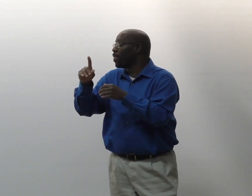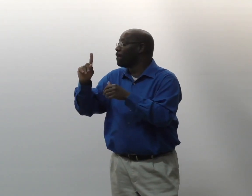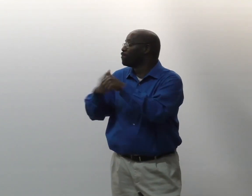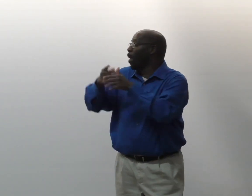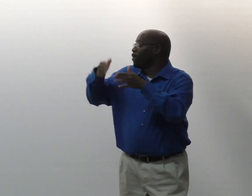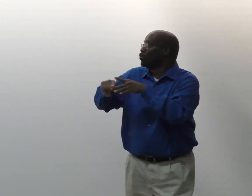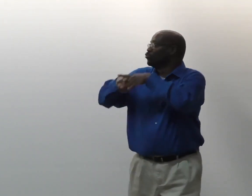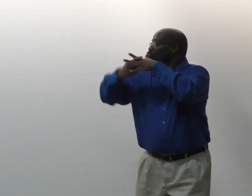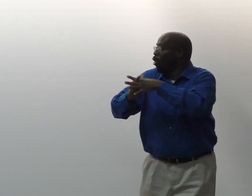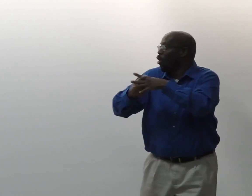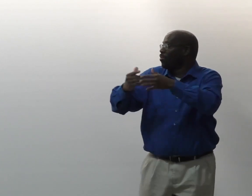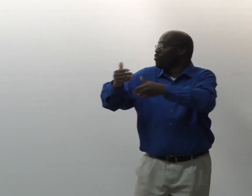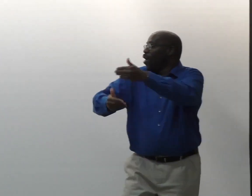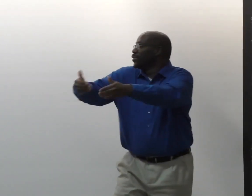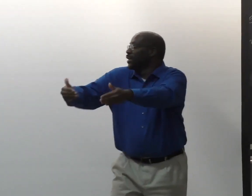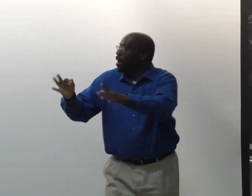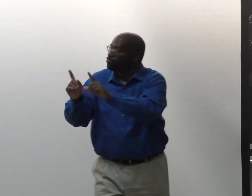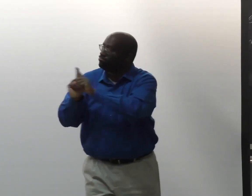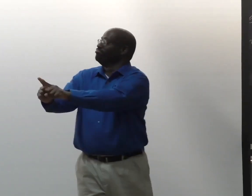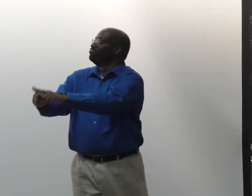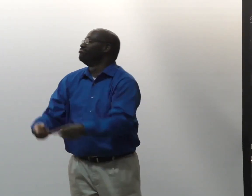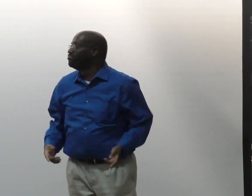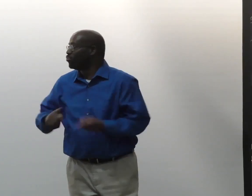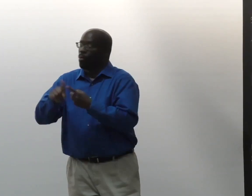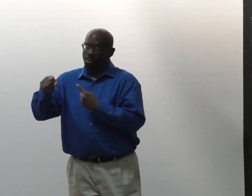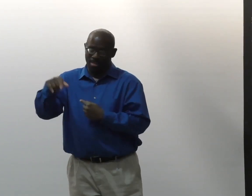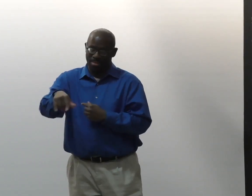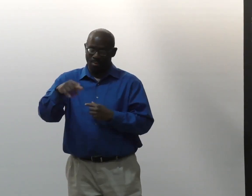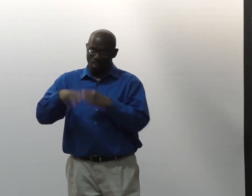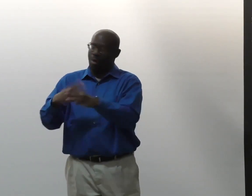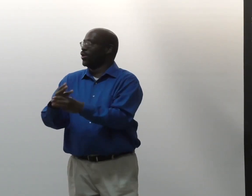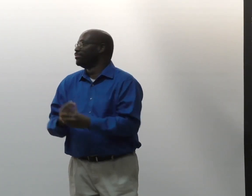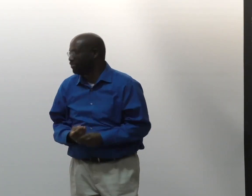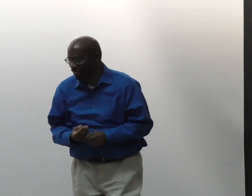Maybe your brother could be the first person to go with you to start that process